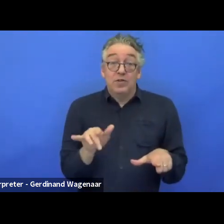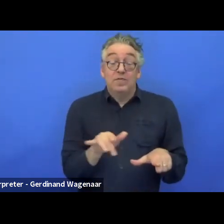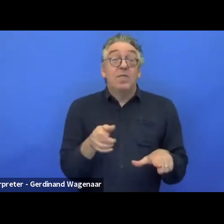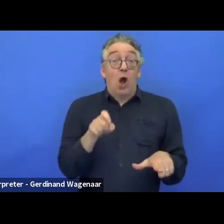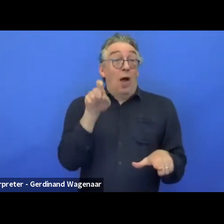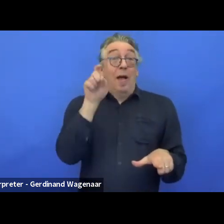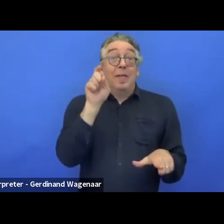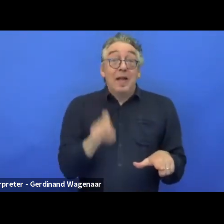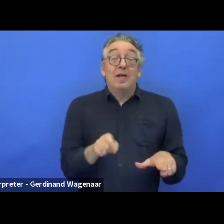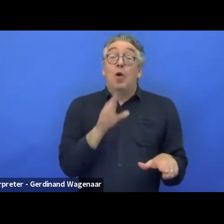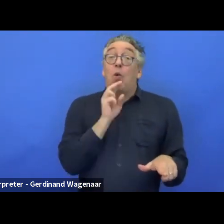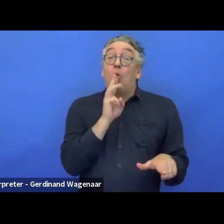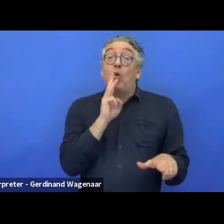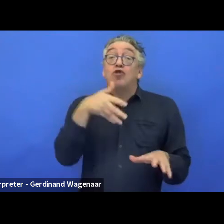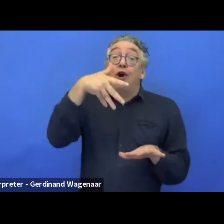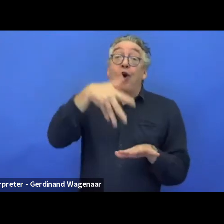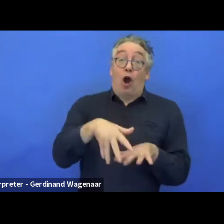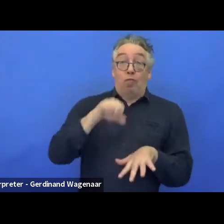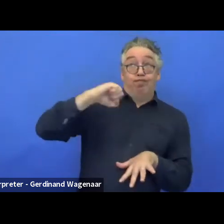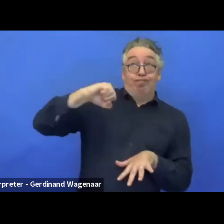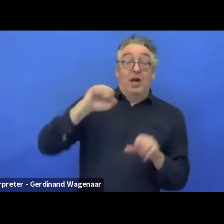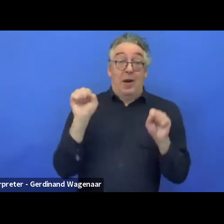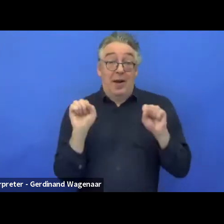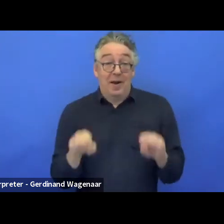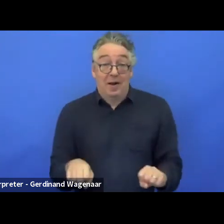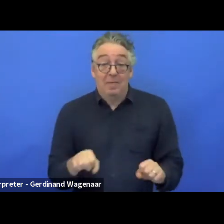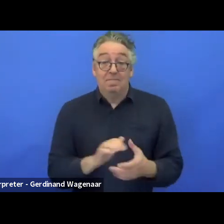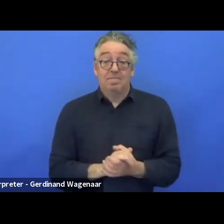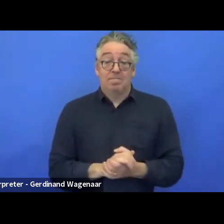It has to be taken into consideration when we are writing about that.